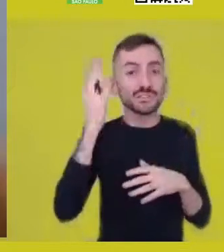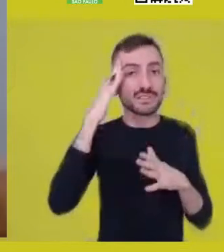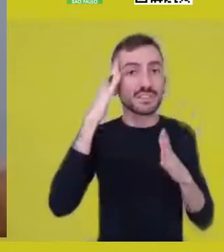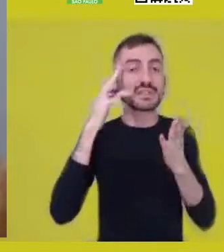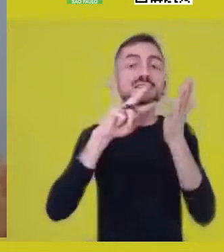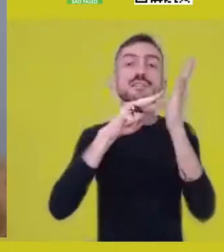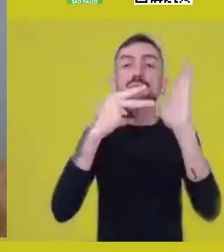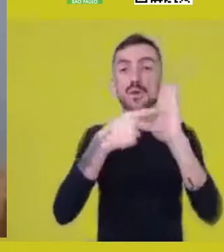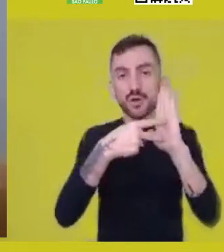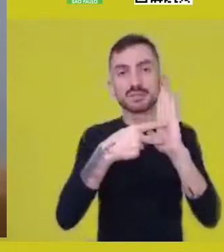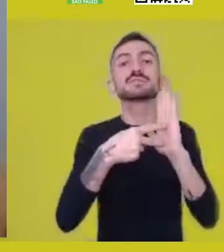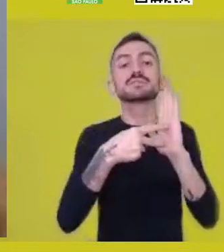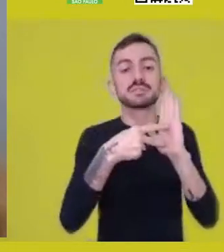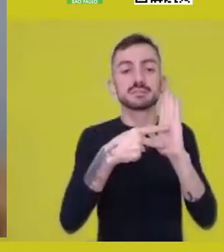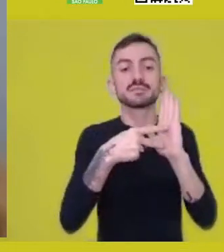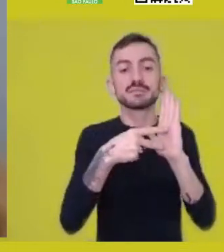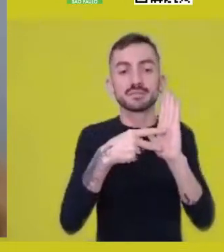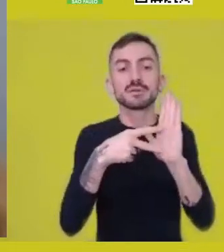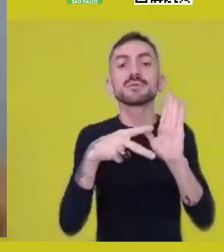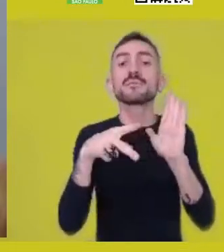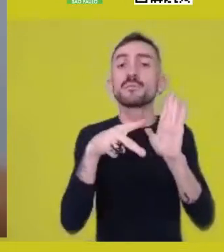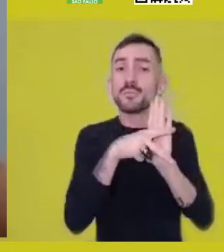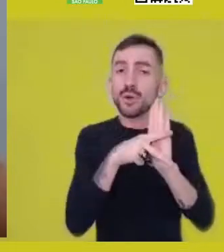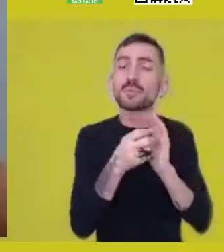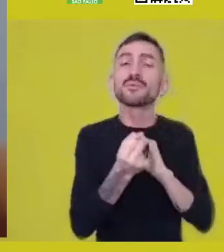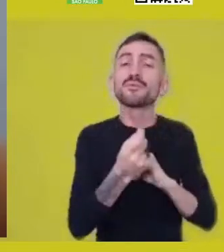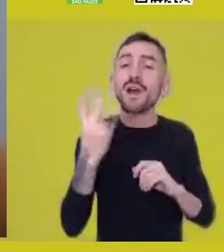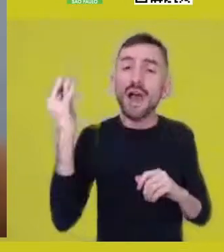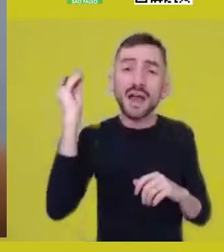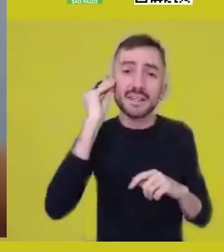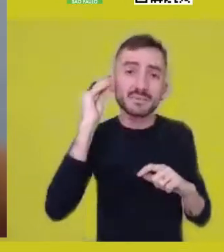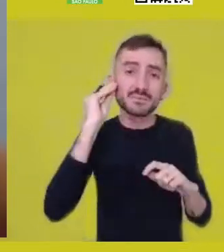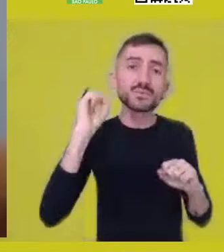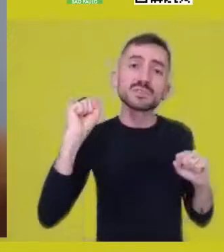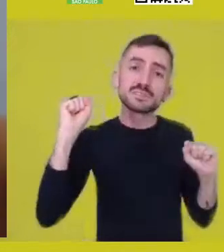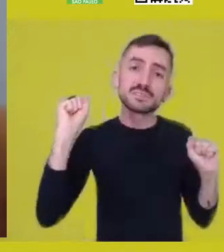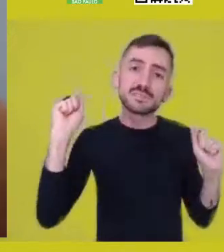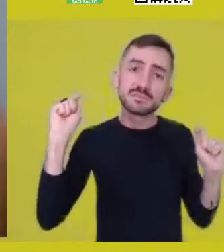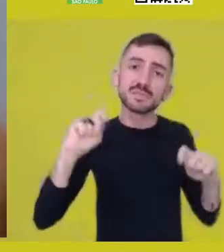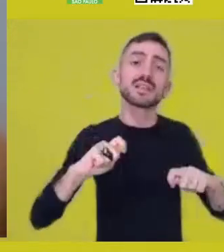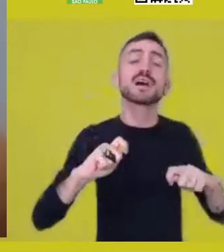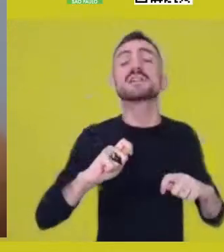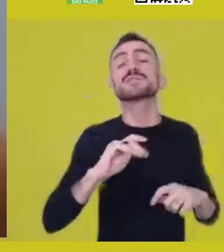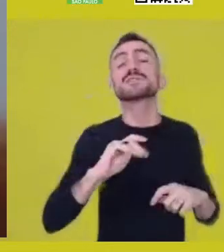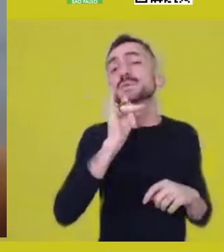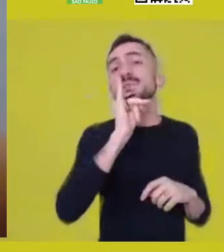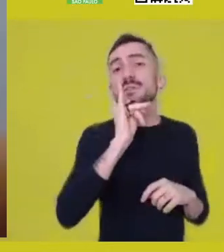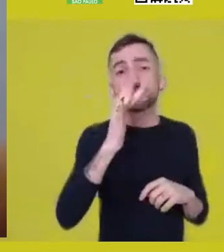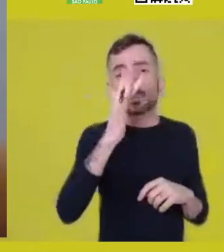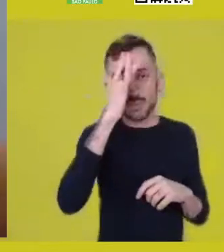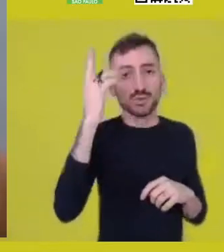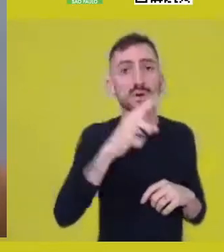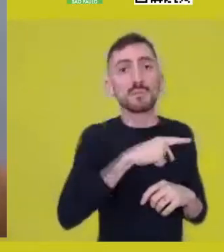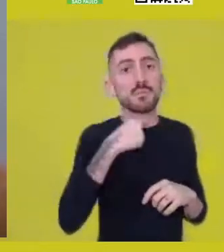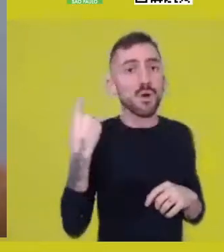to these other possibilities, I mean, when someone dies, when someone initiated in Candomblé dies,